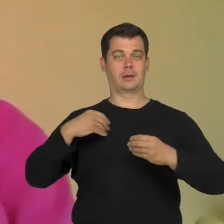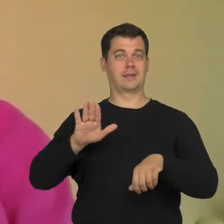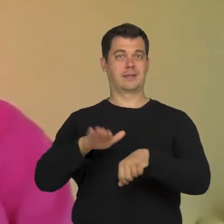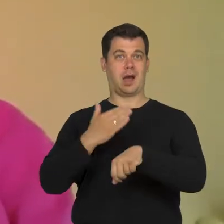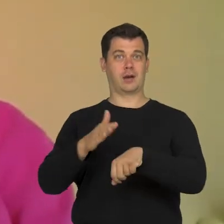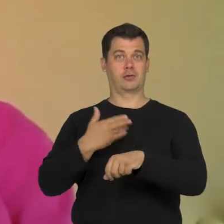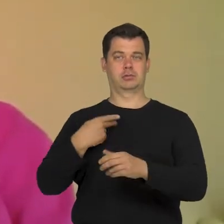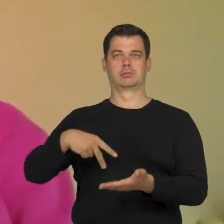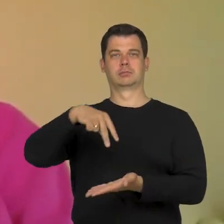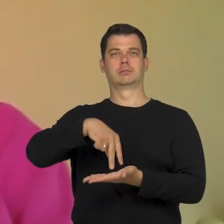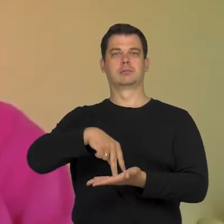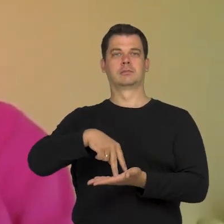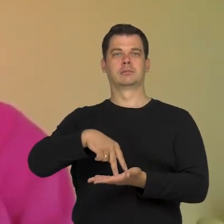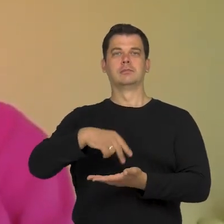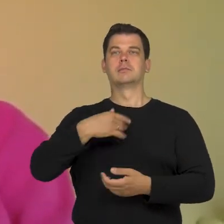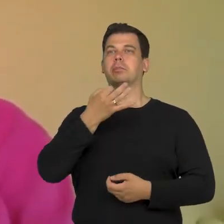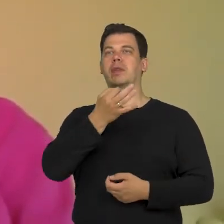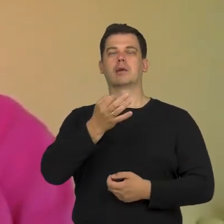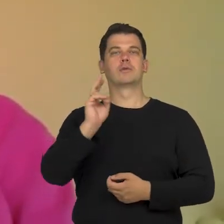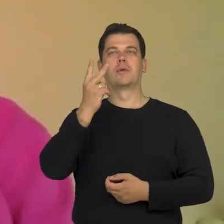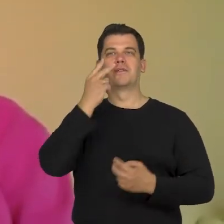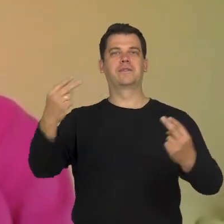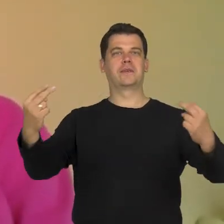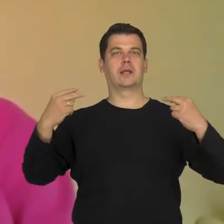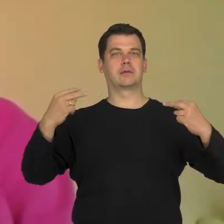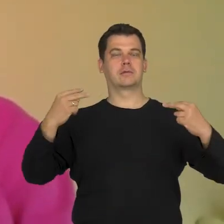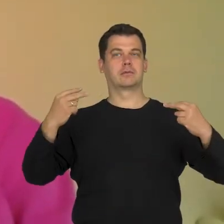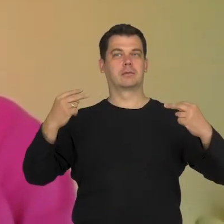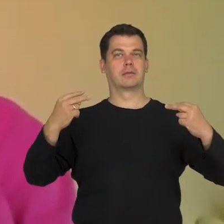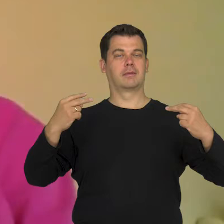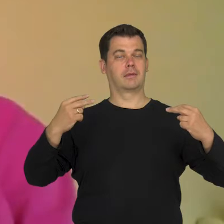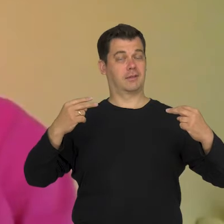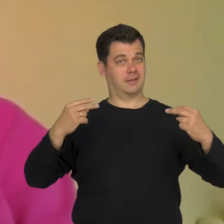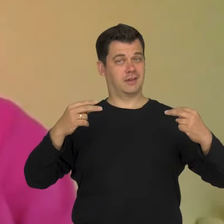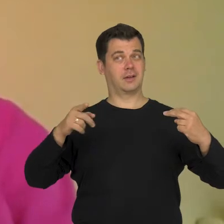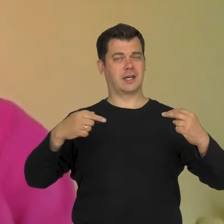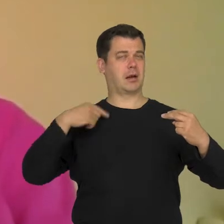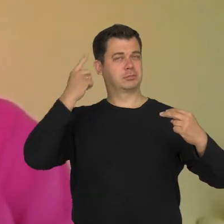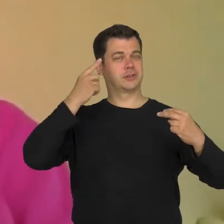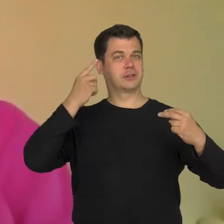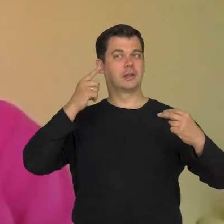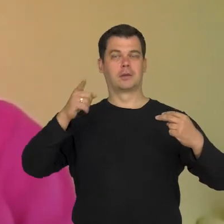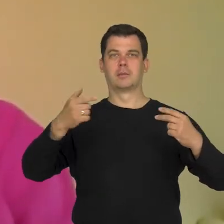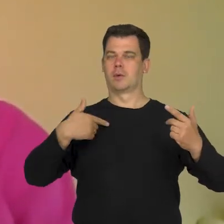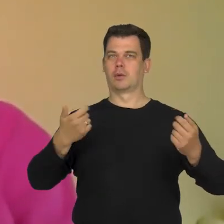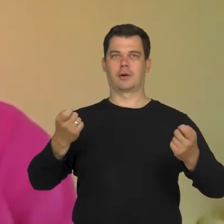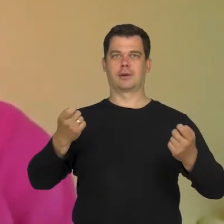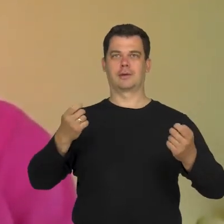and there was the question "what do you see?" And I thought that I confronted that situation again,